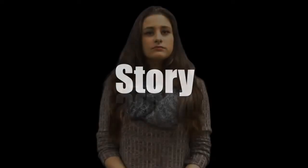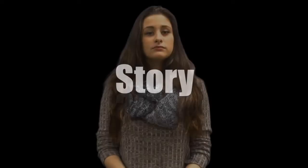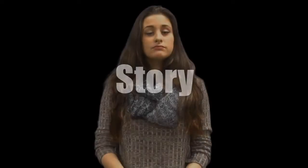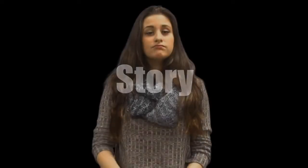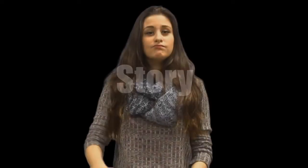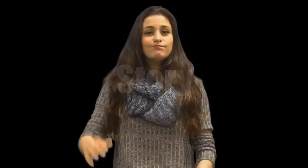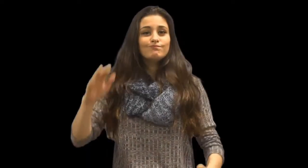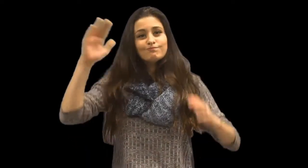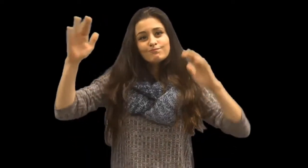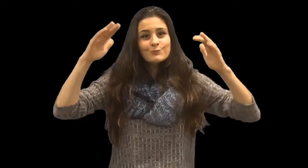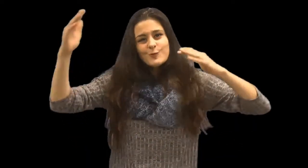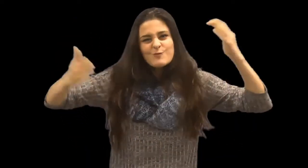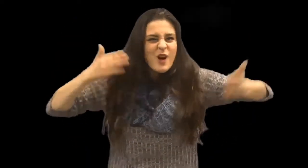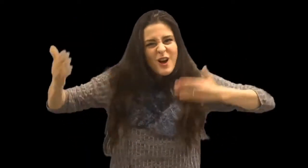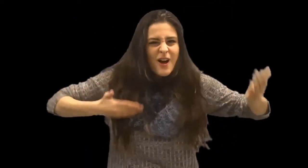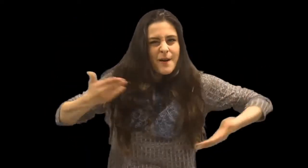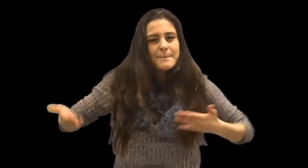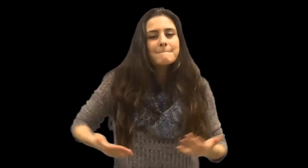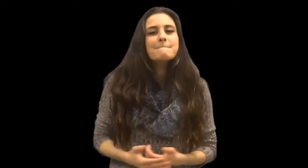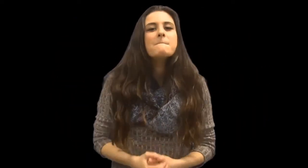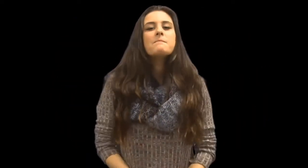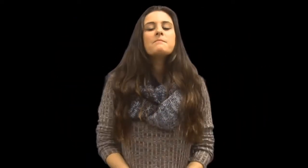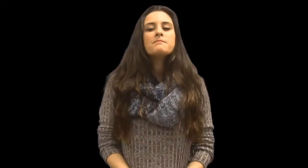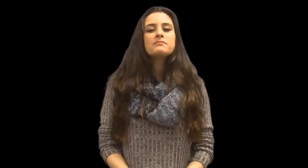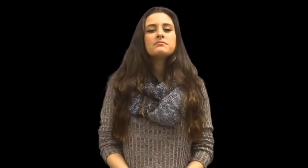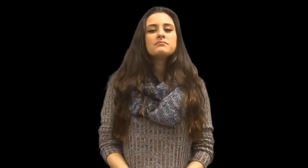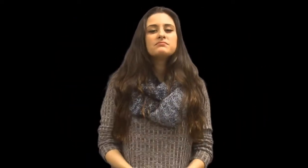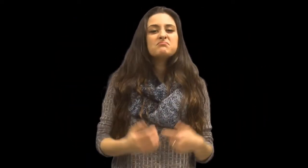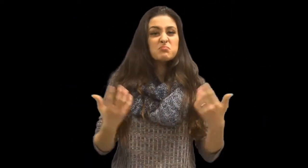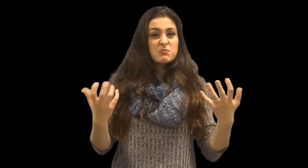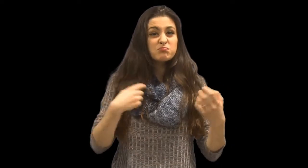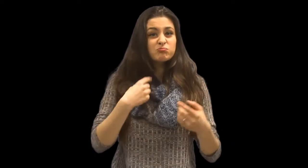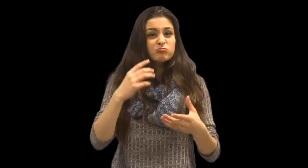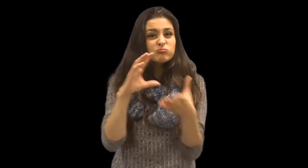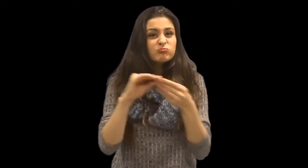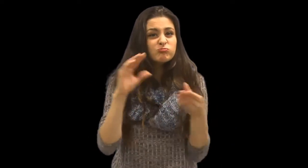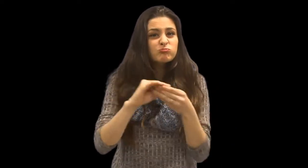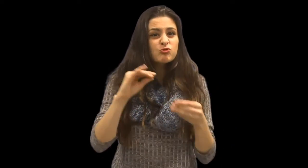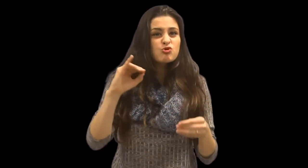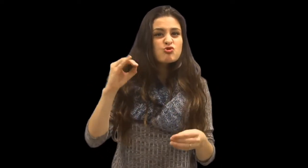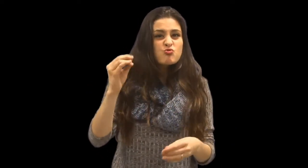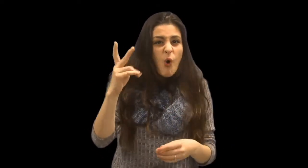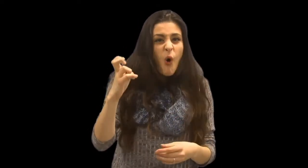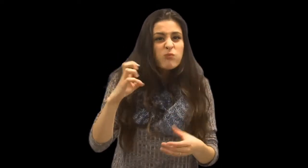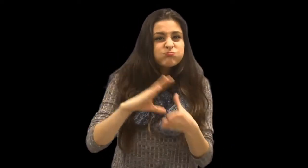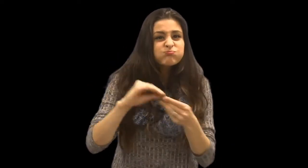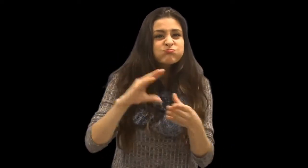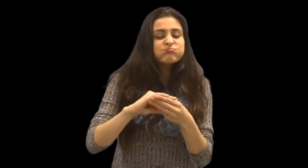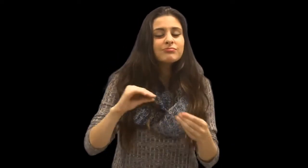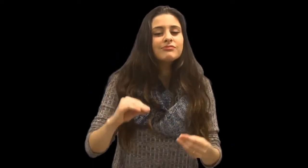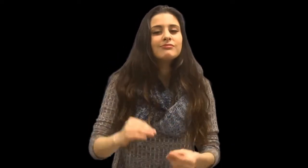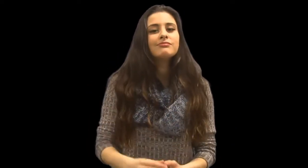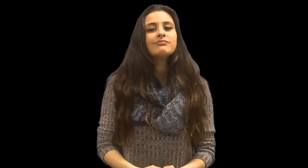Hello and welcome. You want to hear my story?